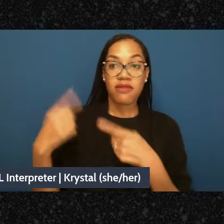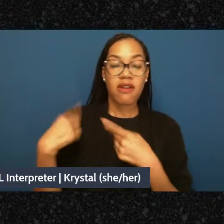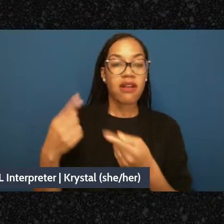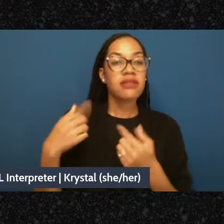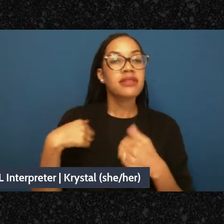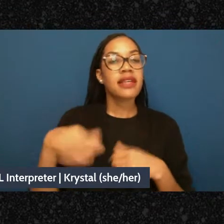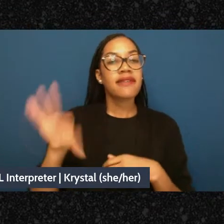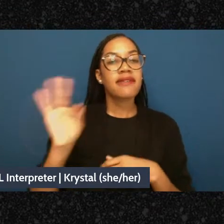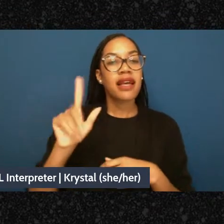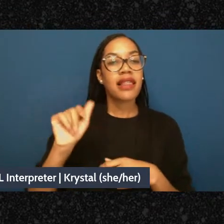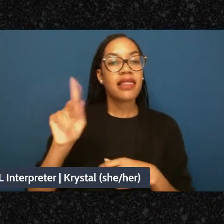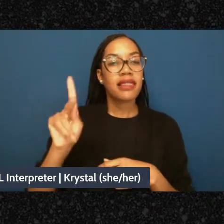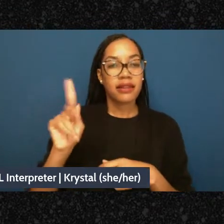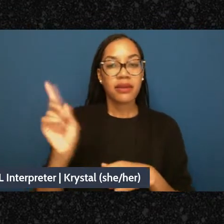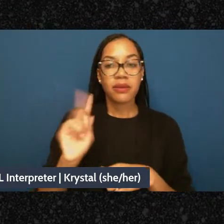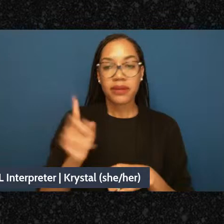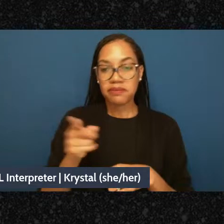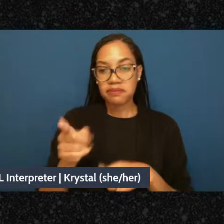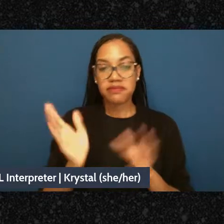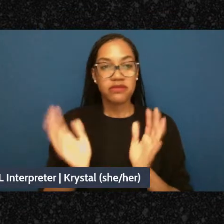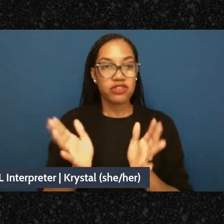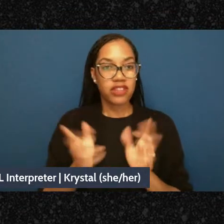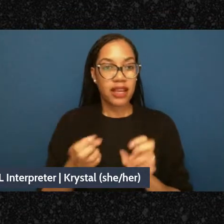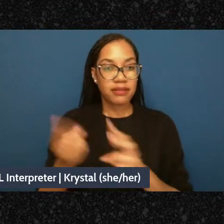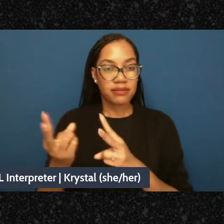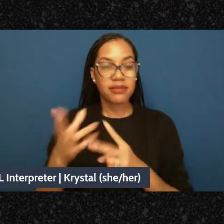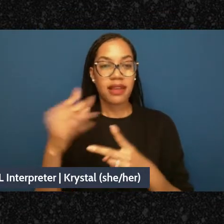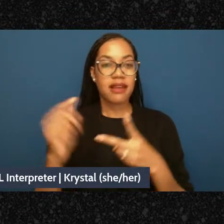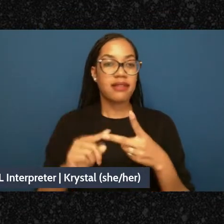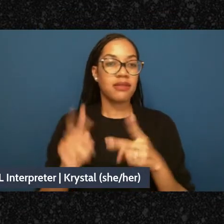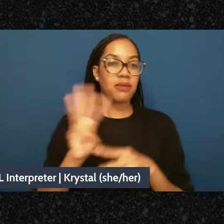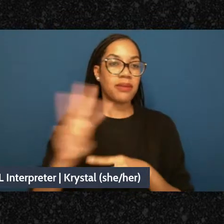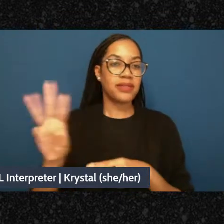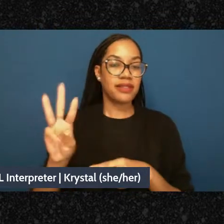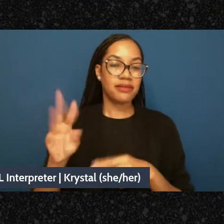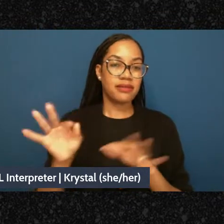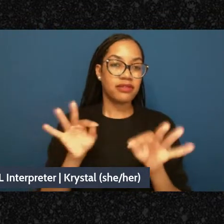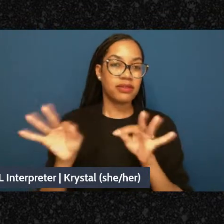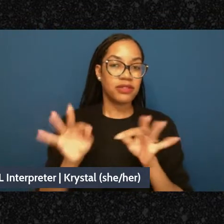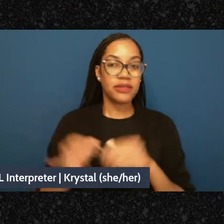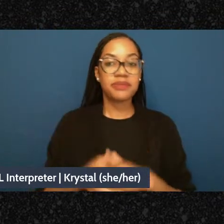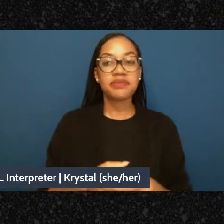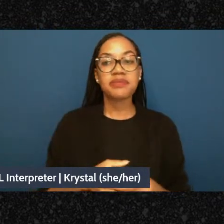a link into the chat now we hope that you can join us for the final event of the conference